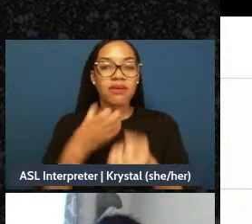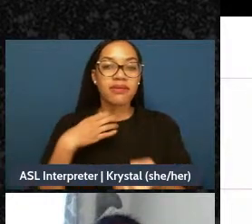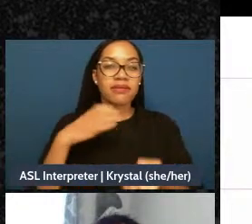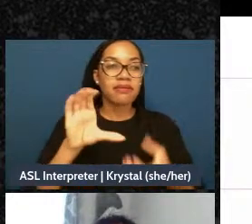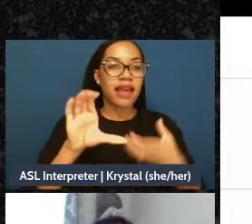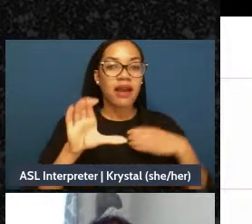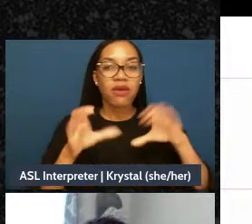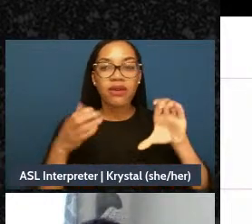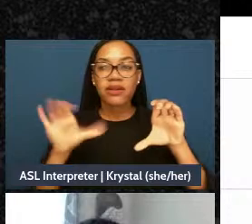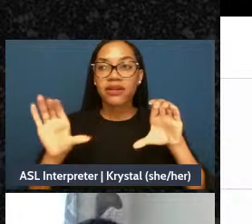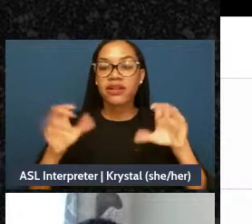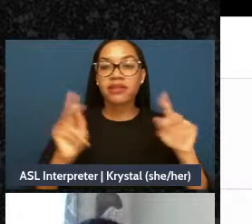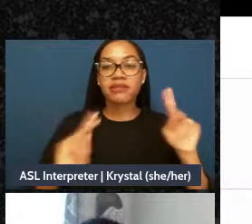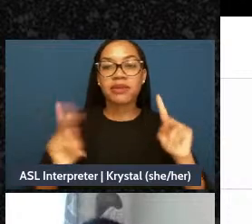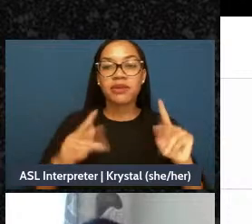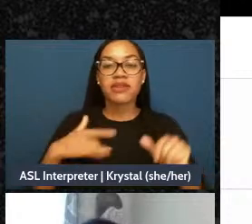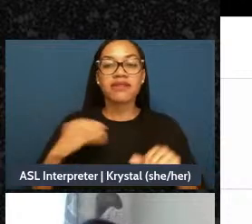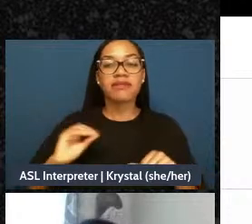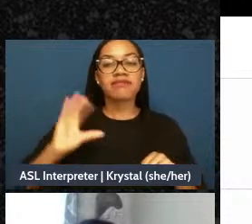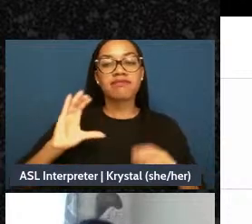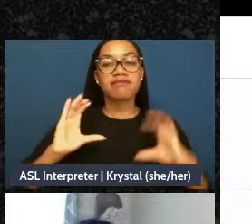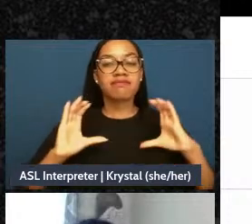Feeling very lost and having trouble knowing